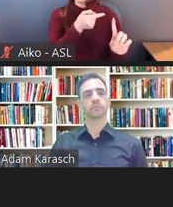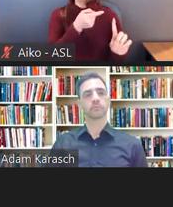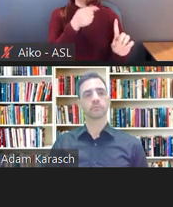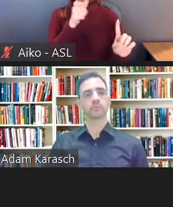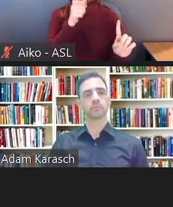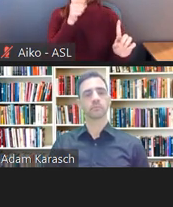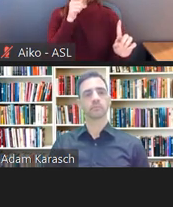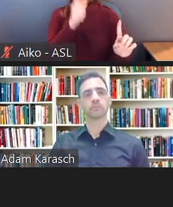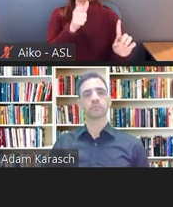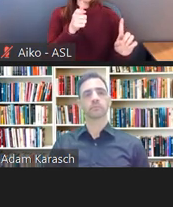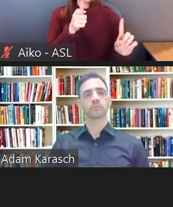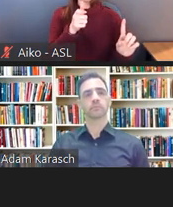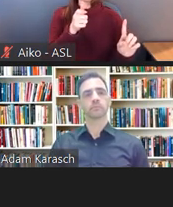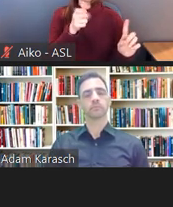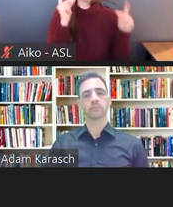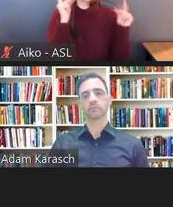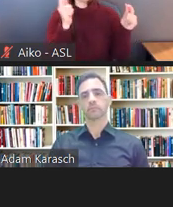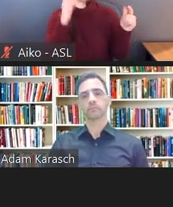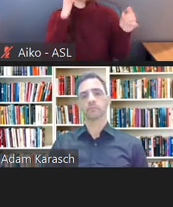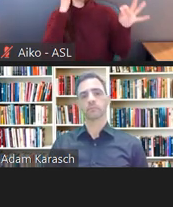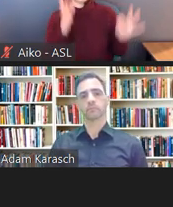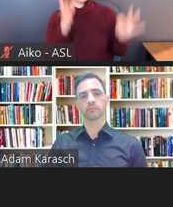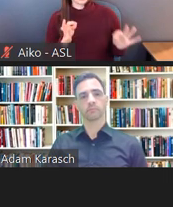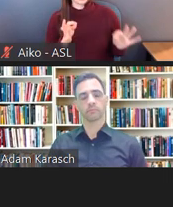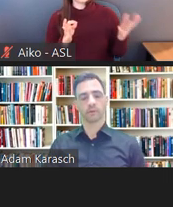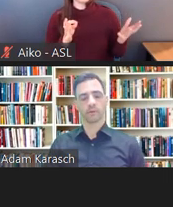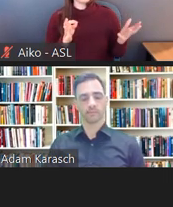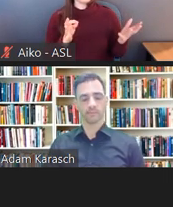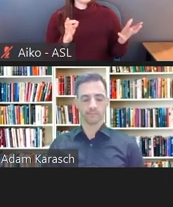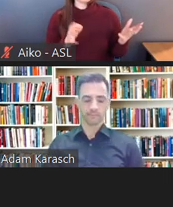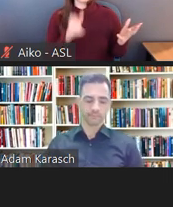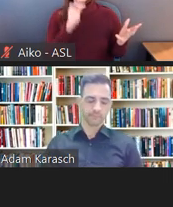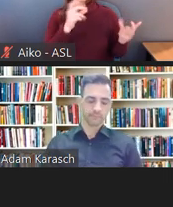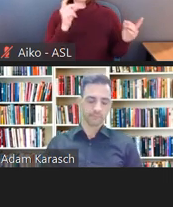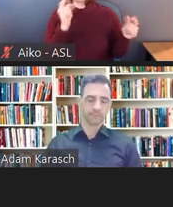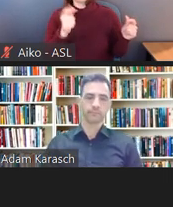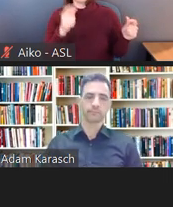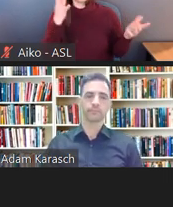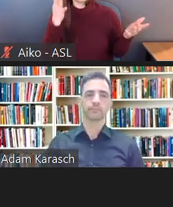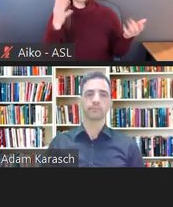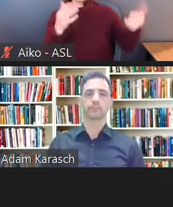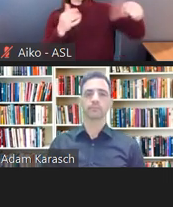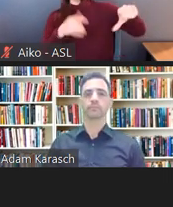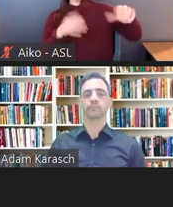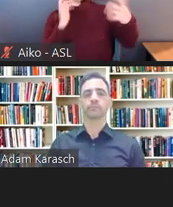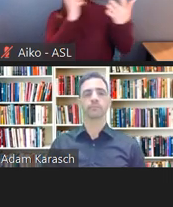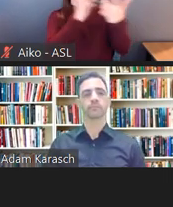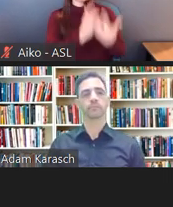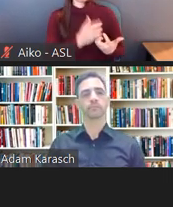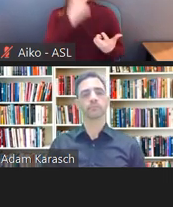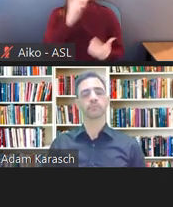so quick to say and deny an accommodation because of an undue hardship.